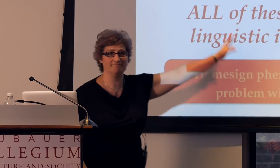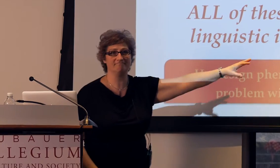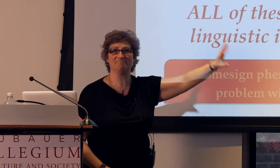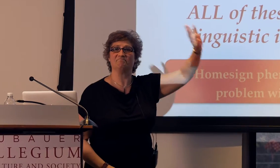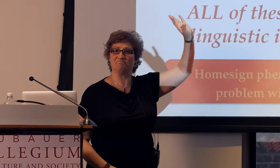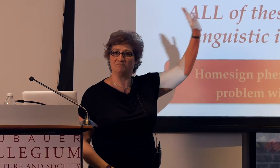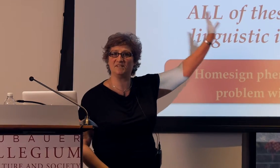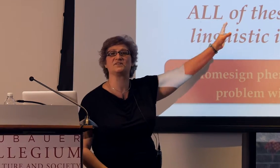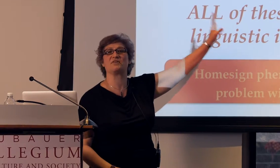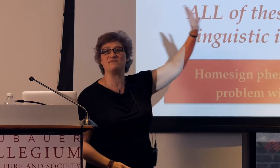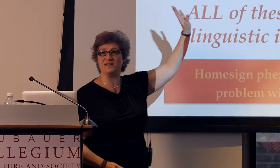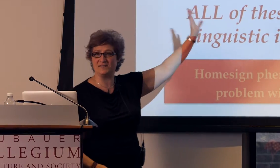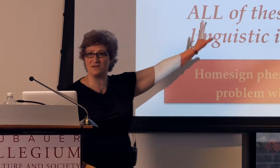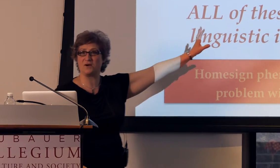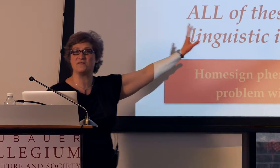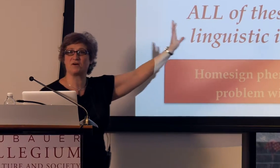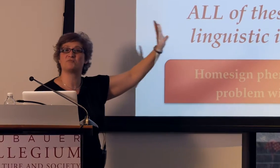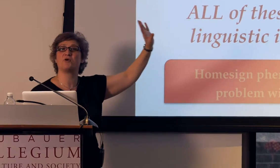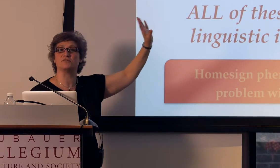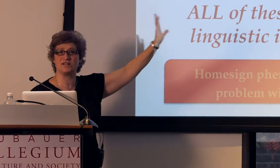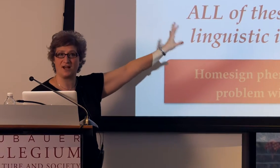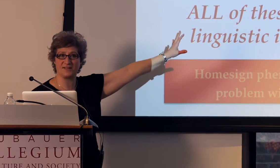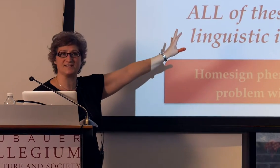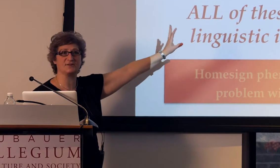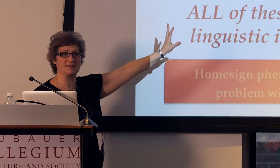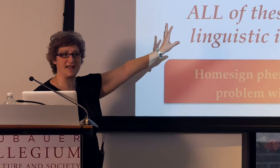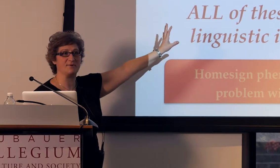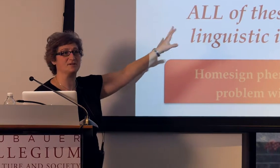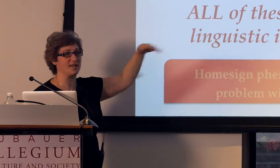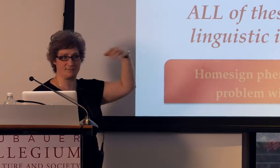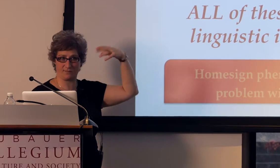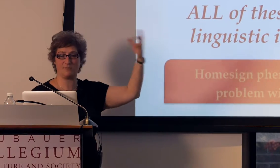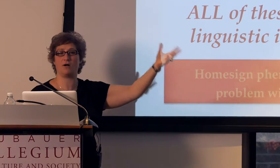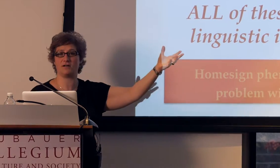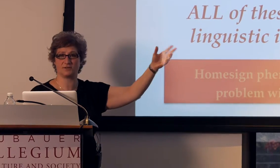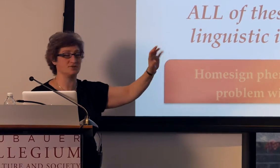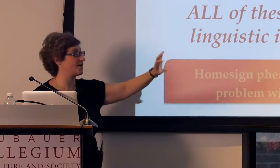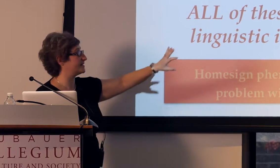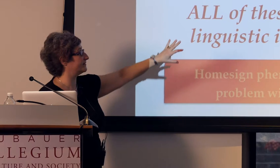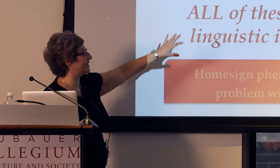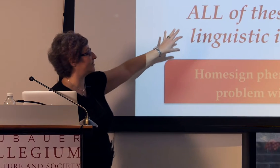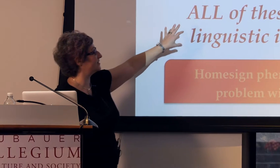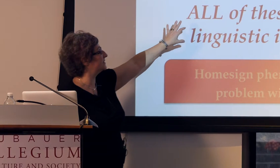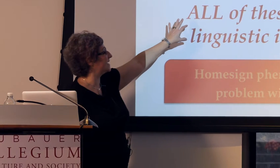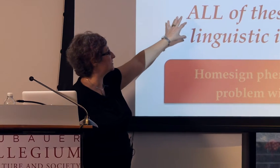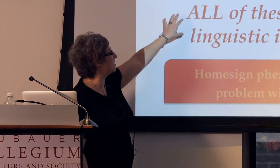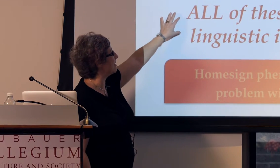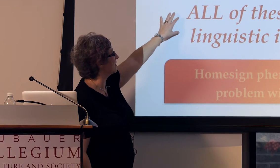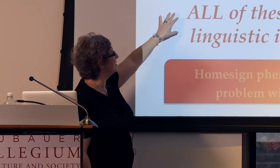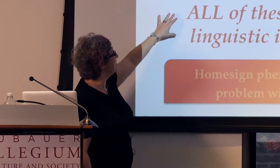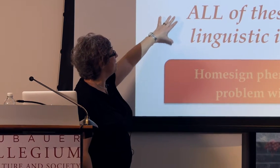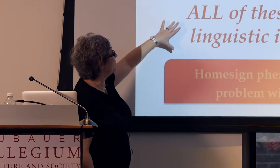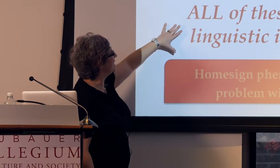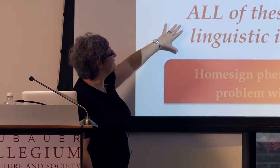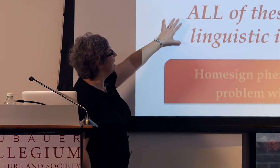disagreements in their approach to how kids learn language that we will also address later in today's talk.